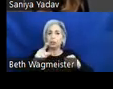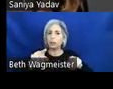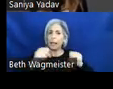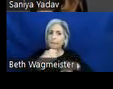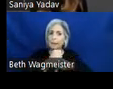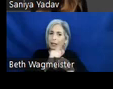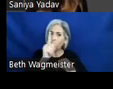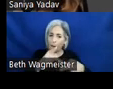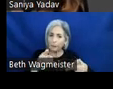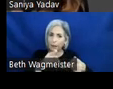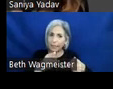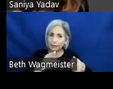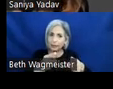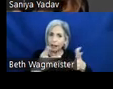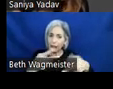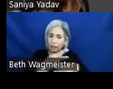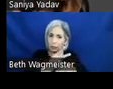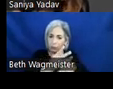reflected throughout the product process. April.